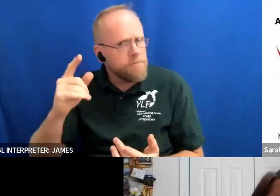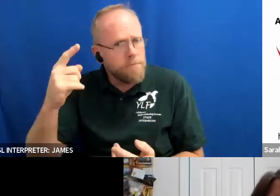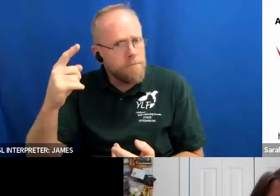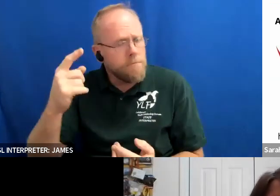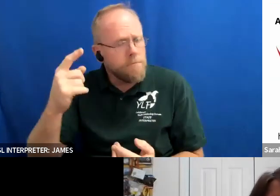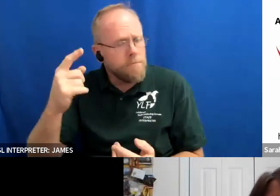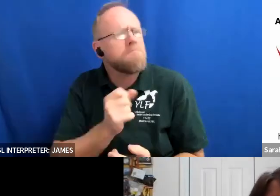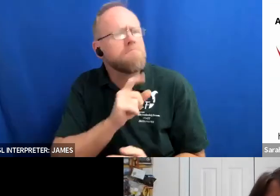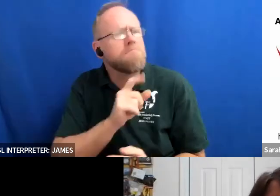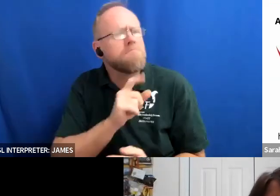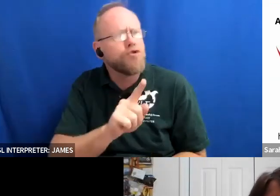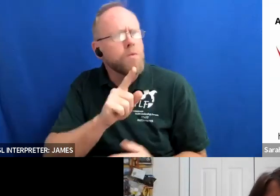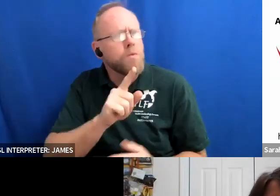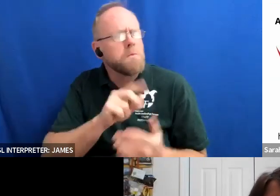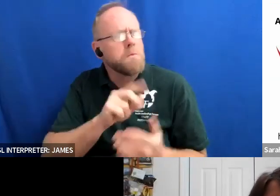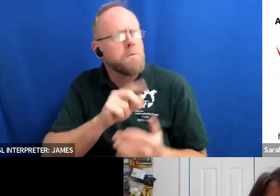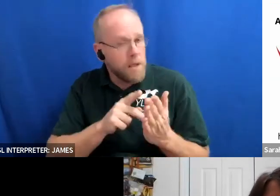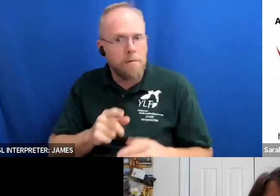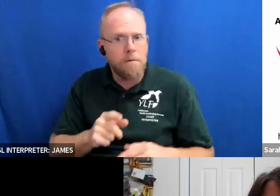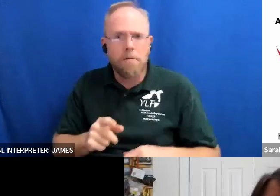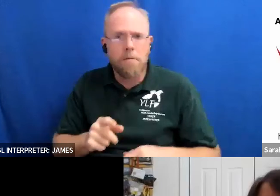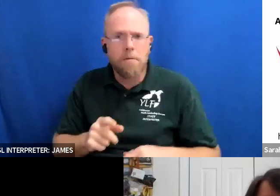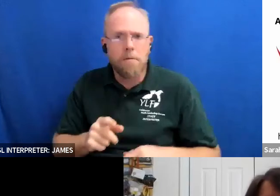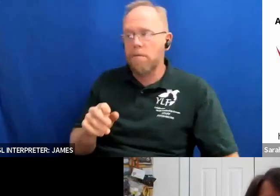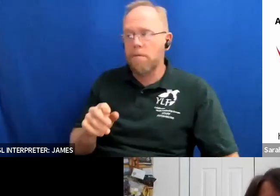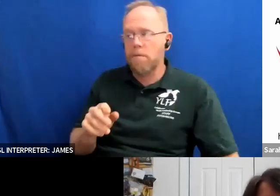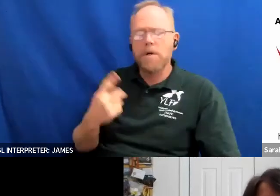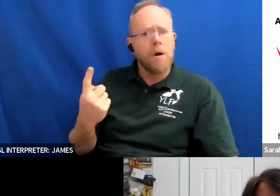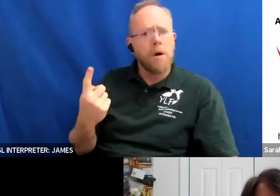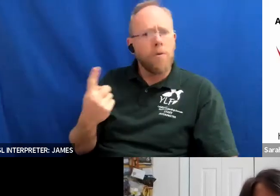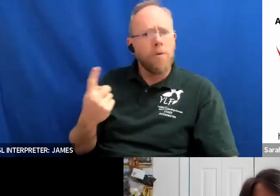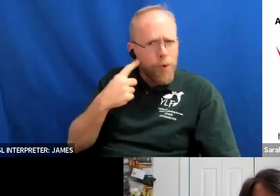that a little bit more the ylf some someone said something about international i think